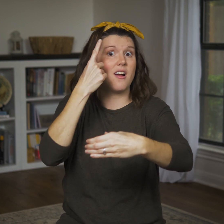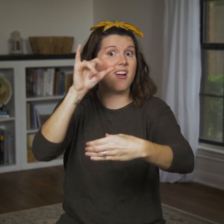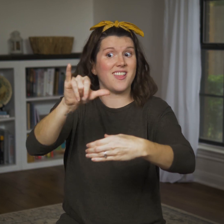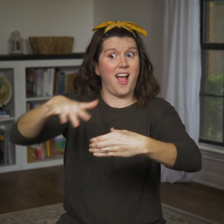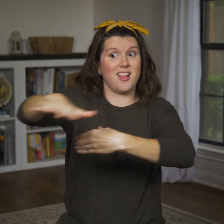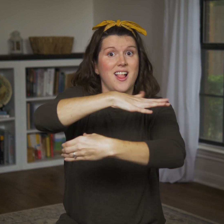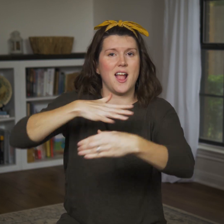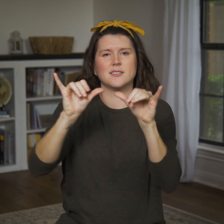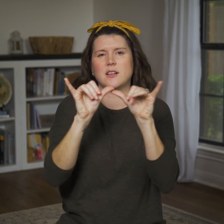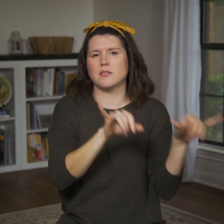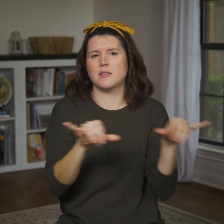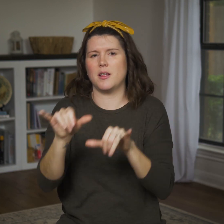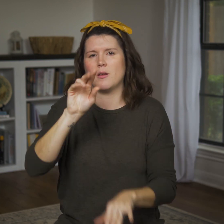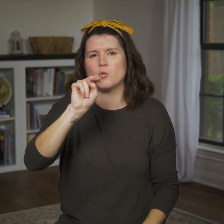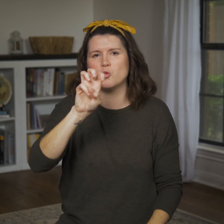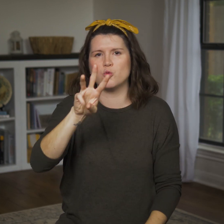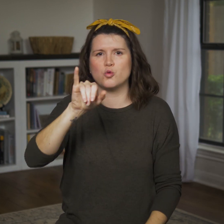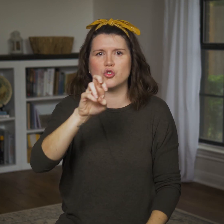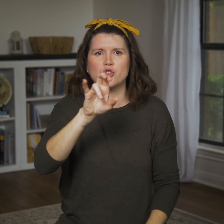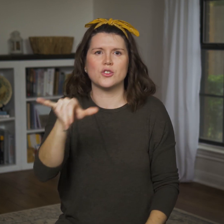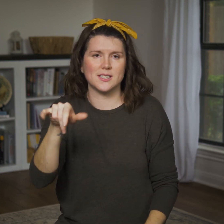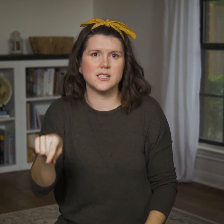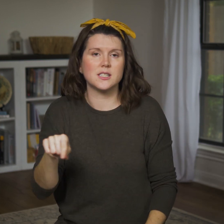which is roughly the size of New Jersey.